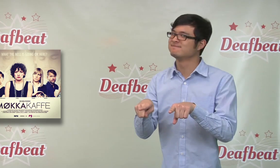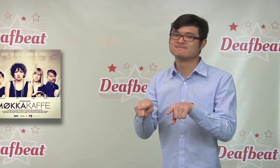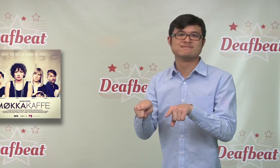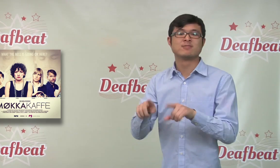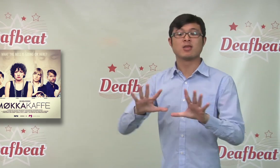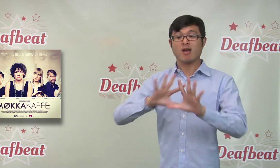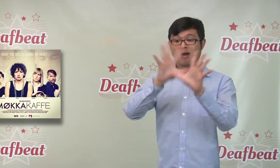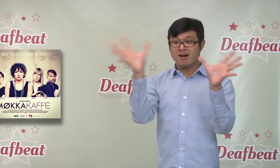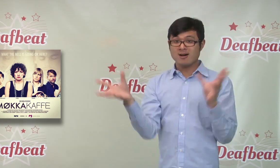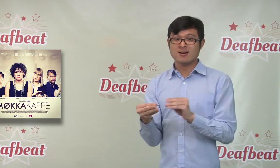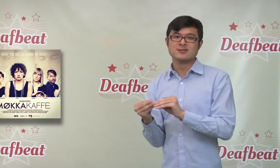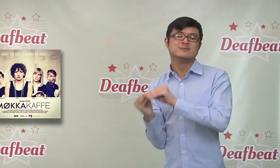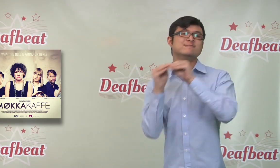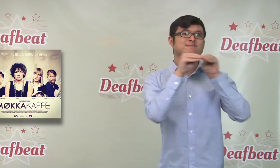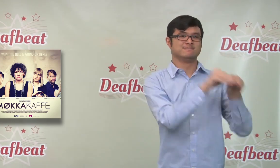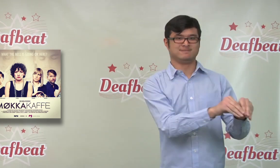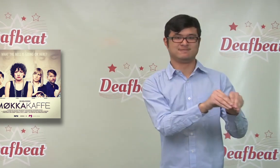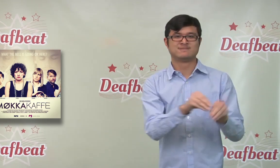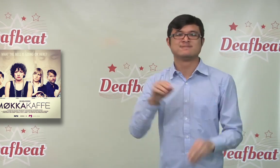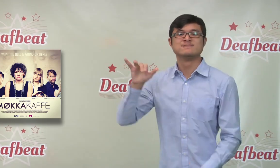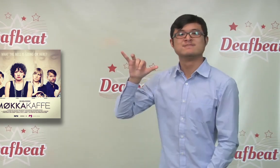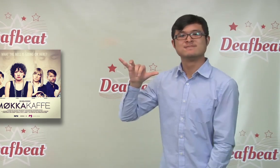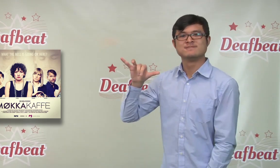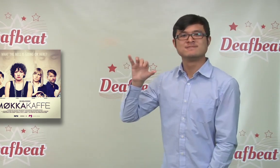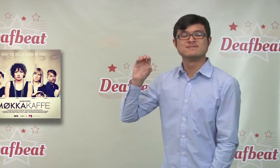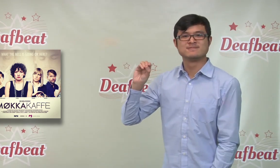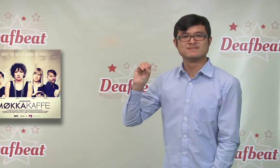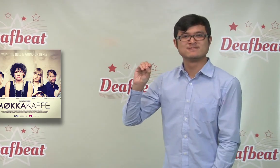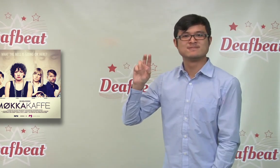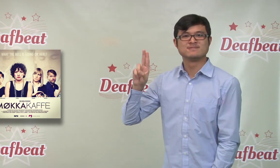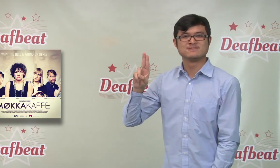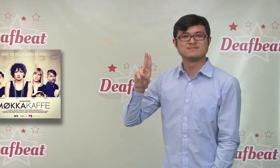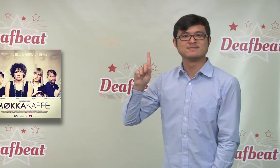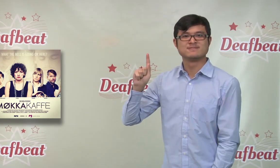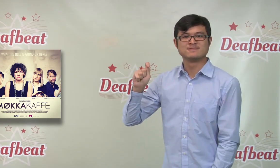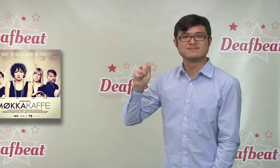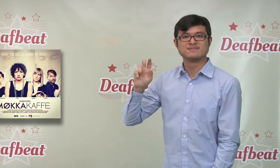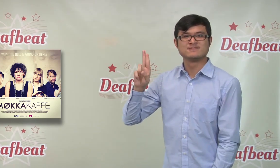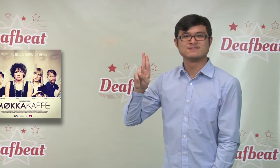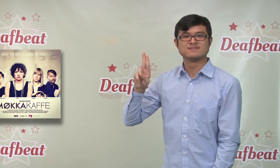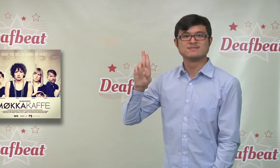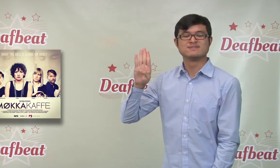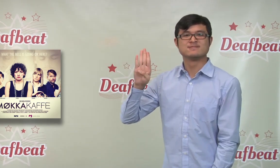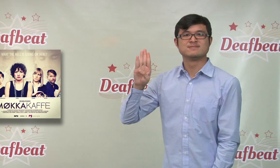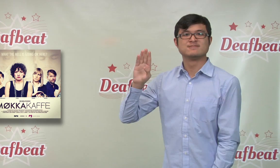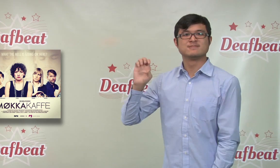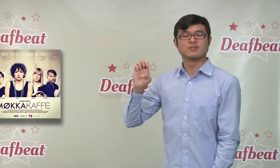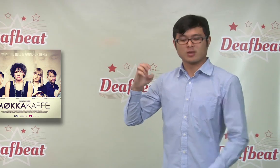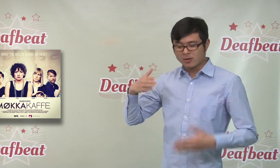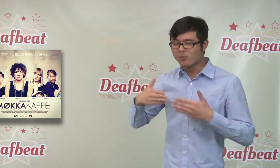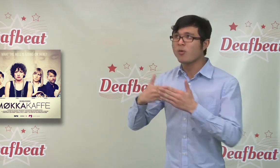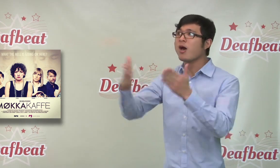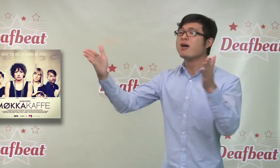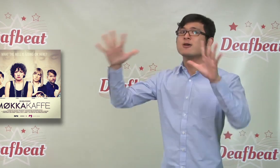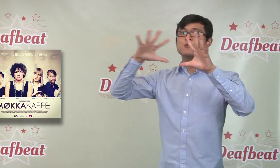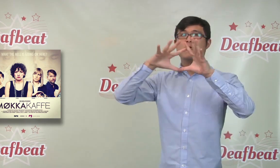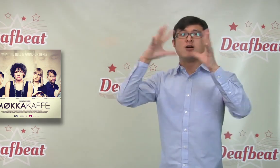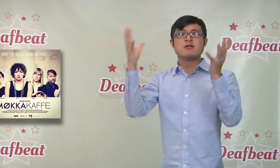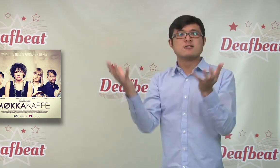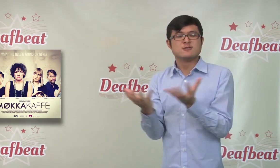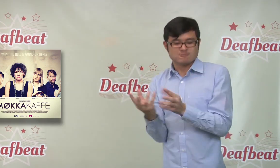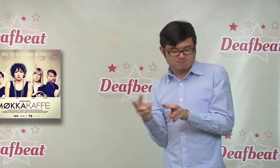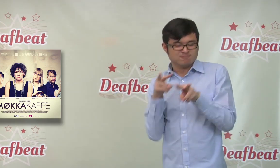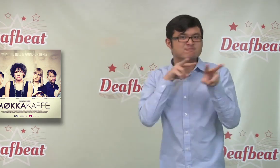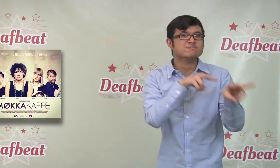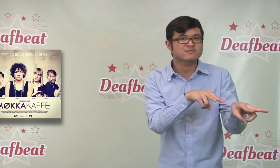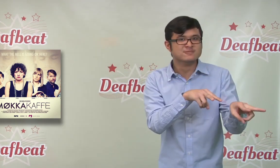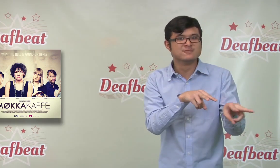eye for YouTube where it is expected to